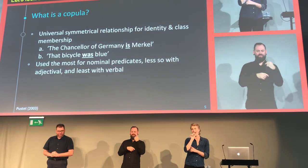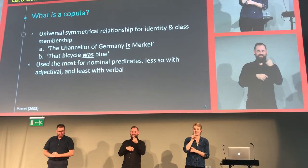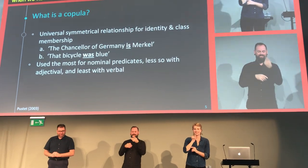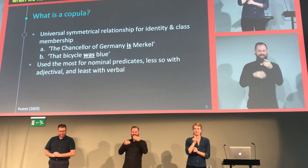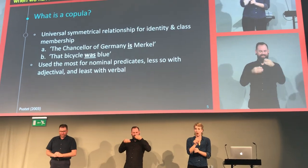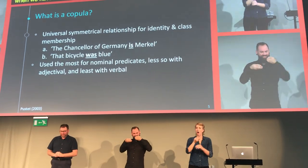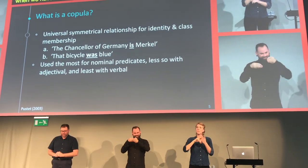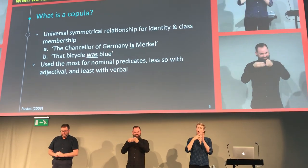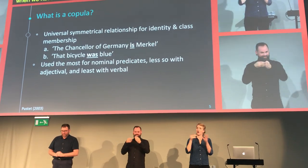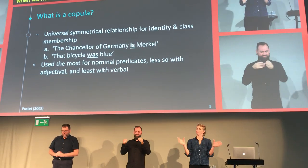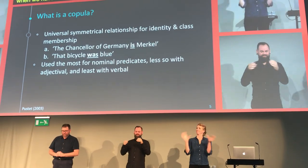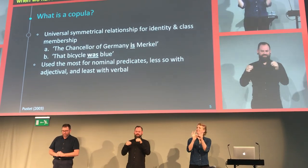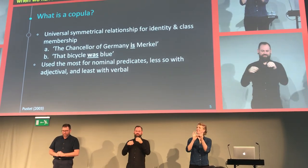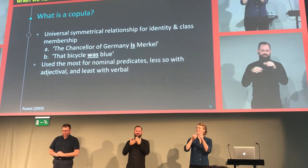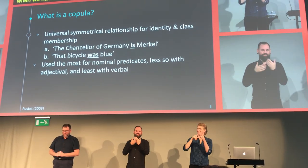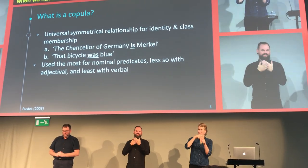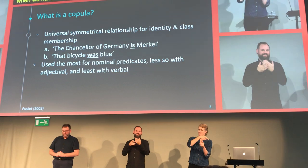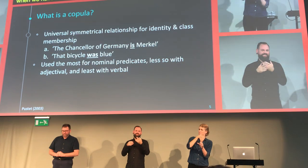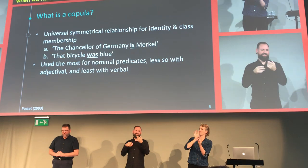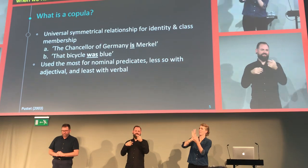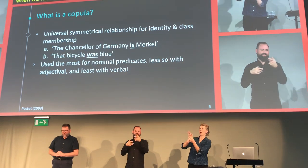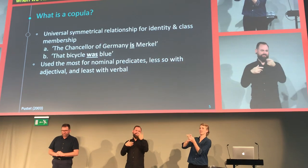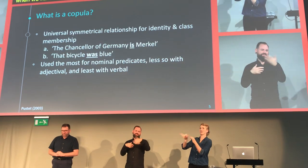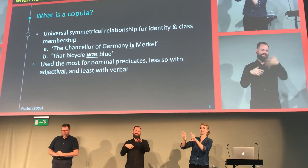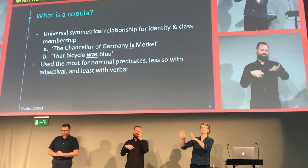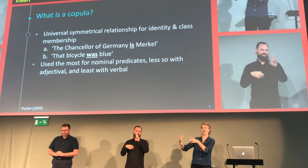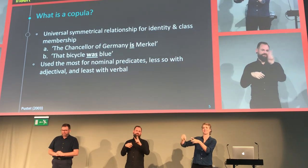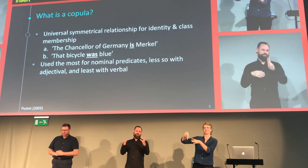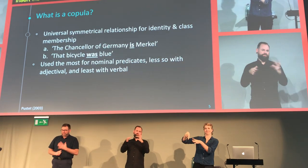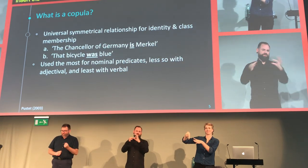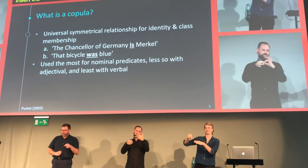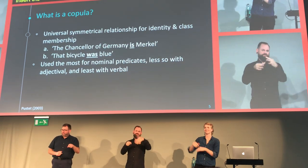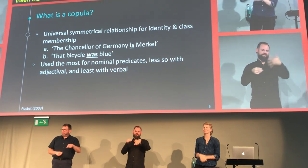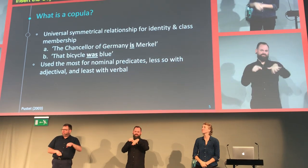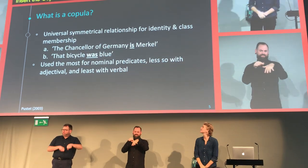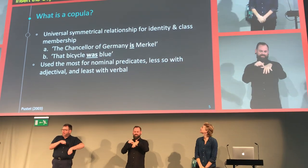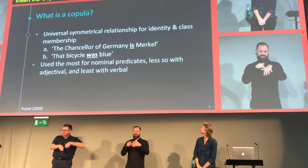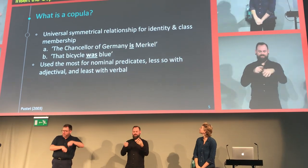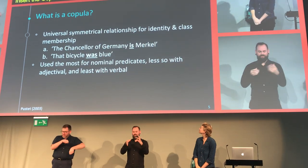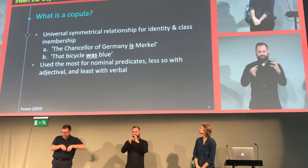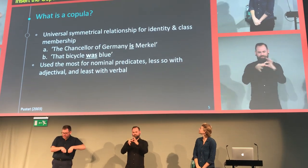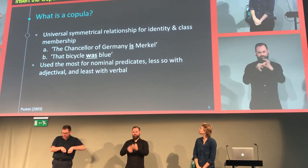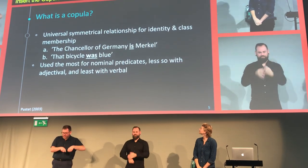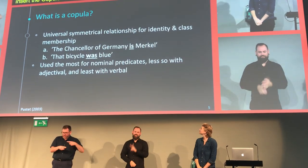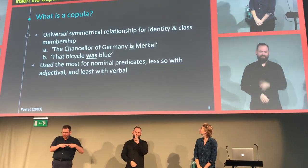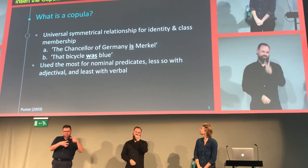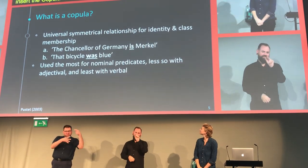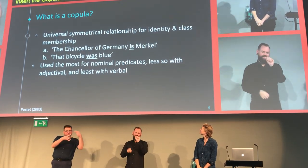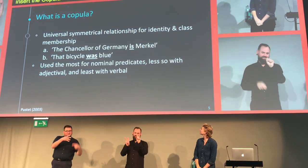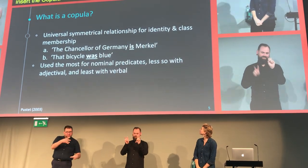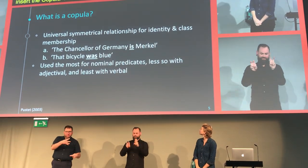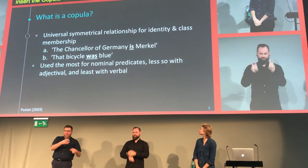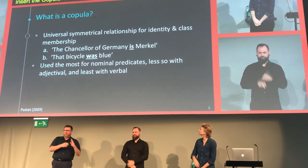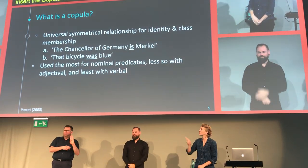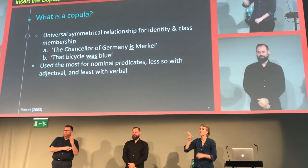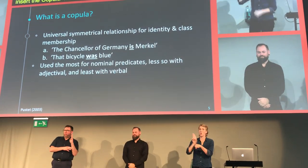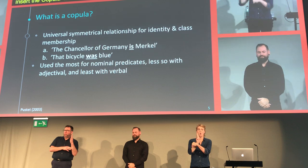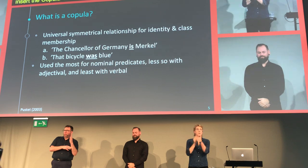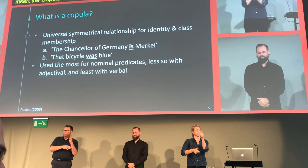We insert the copula "was" so that you can make a connection, knowing that the bike belongs in that category of blue materials.